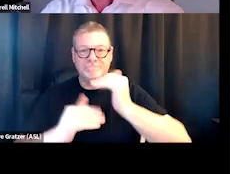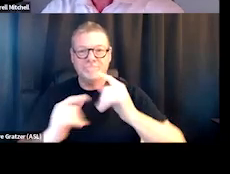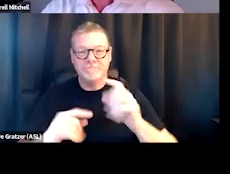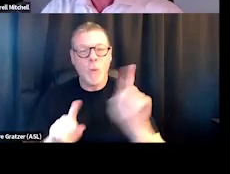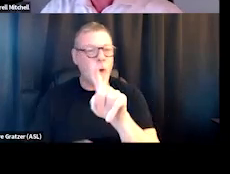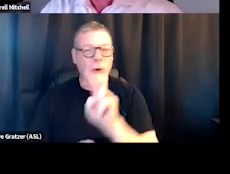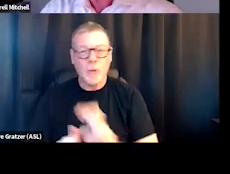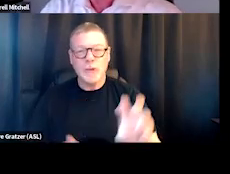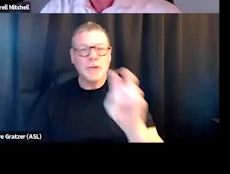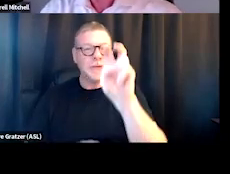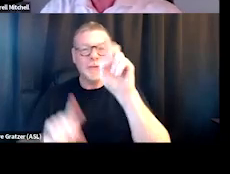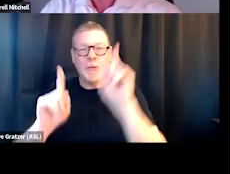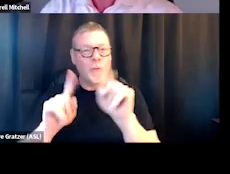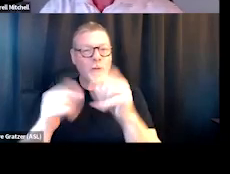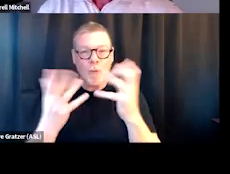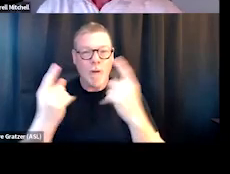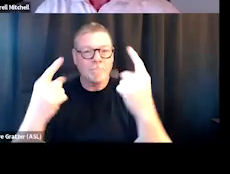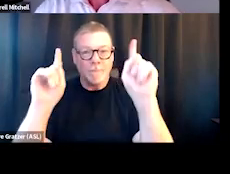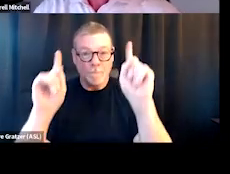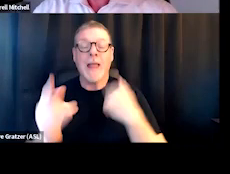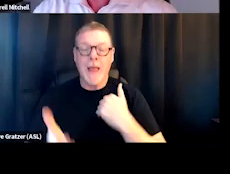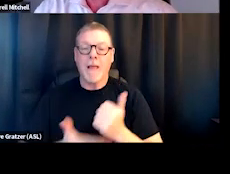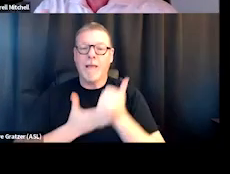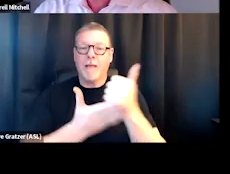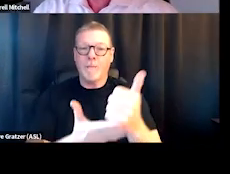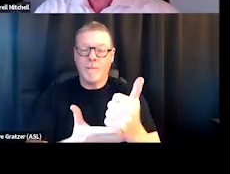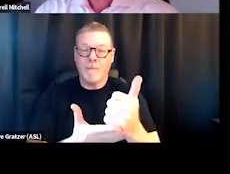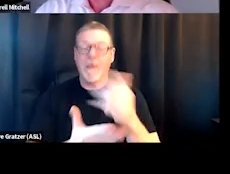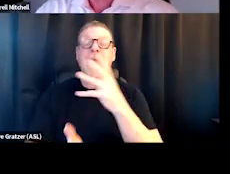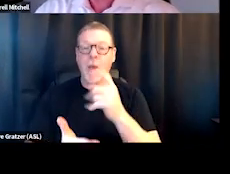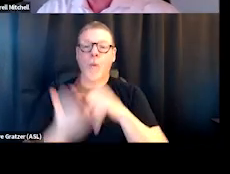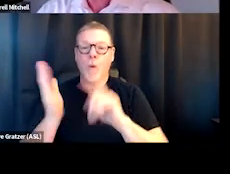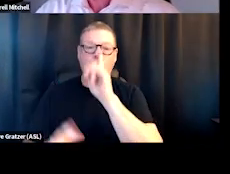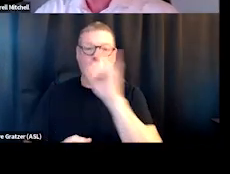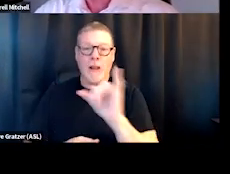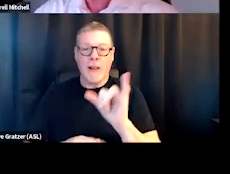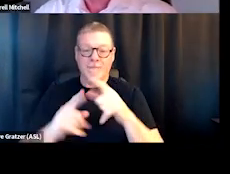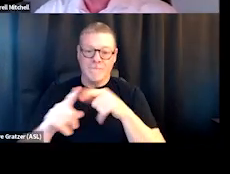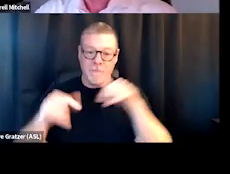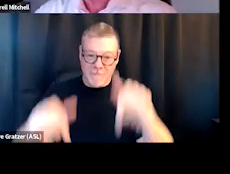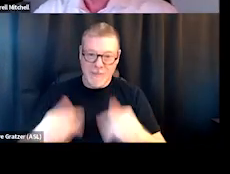Here are some ways that we can do that for you, and here's what that looks like for you going through this continuum